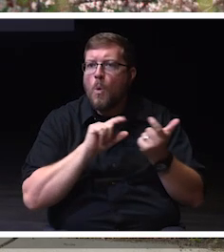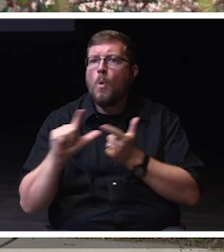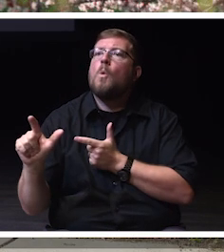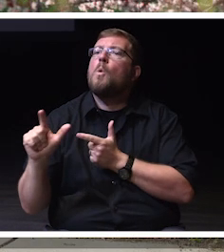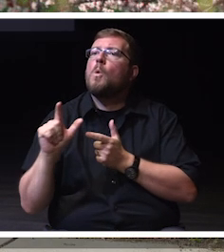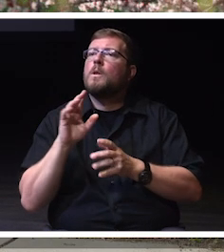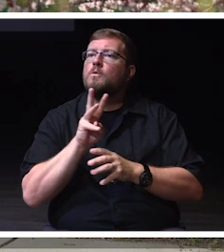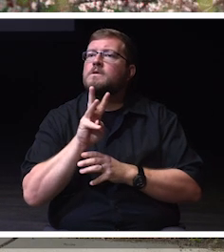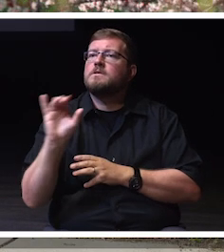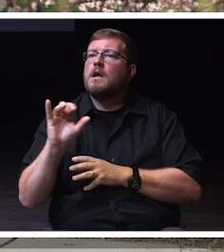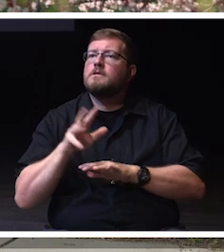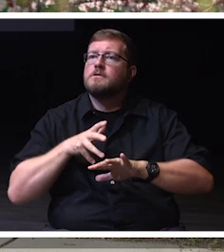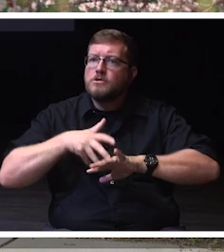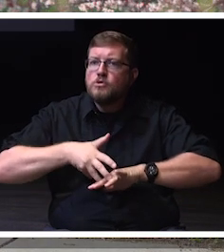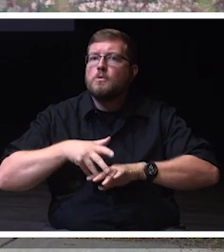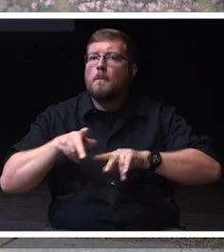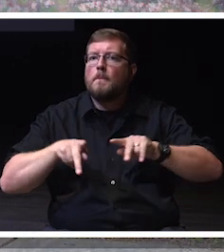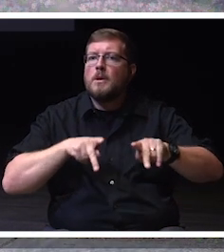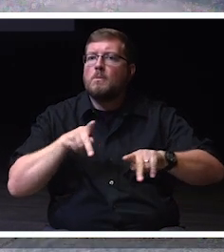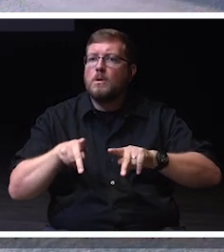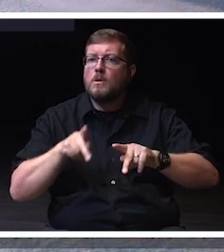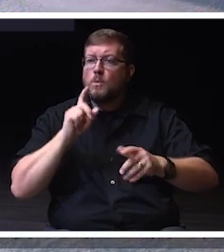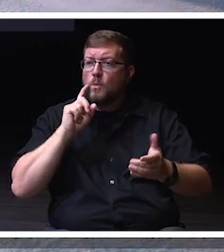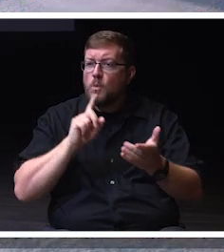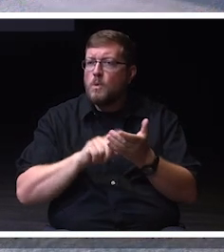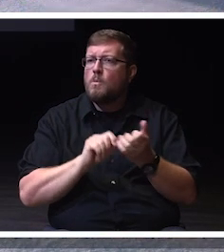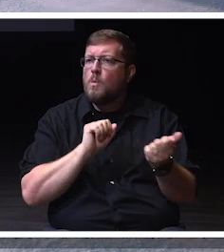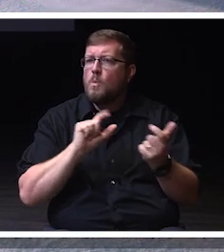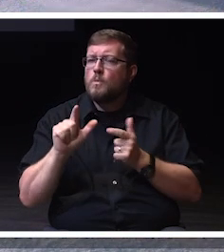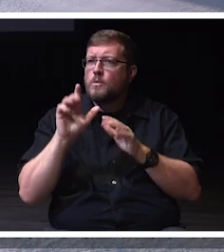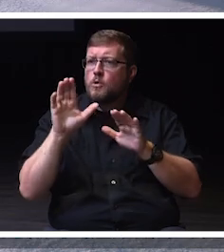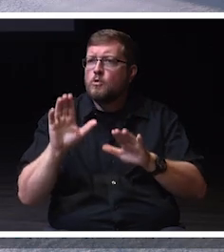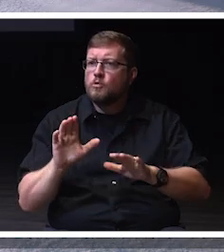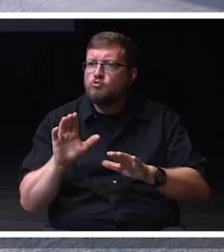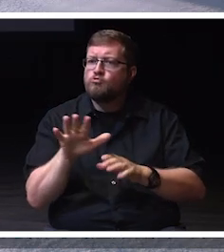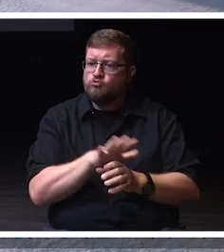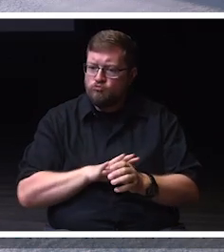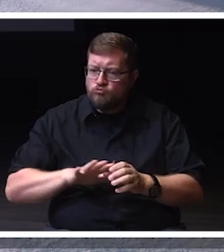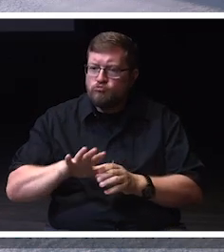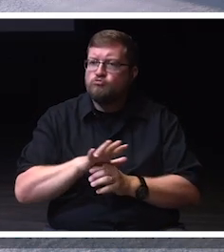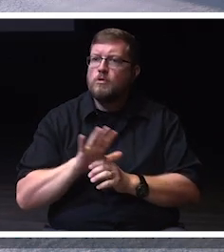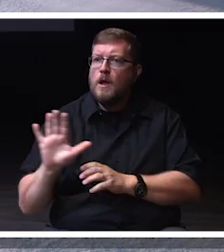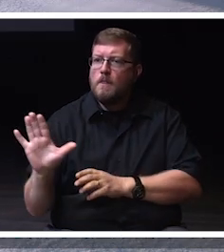We recognize these great Native nations and their respective sovereignties,